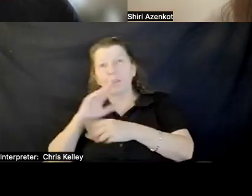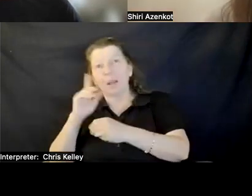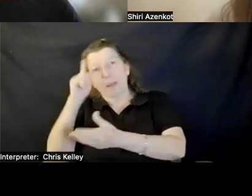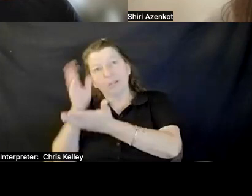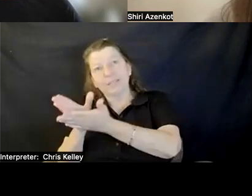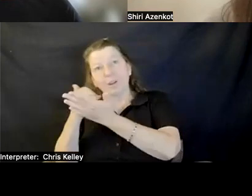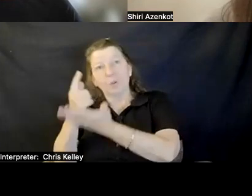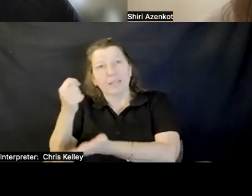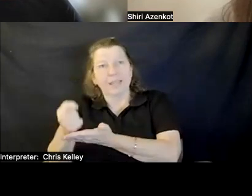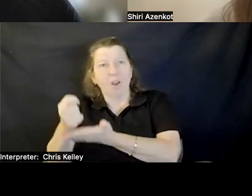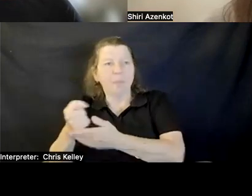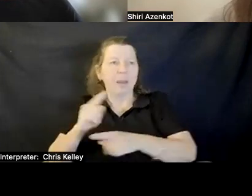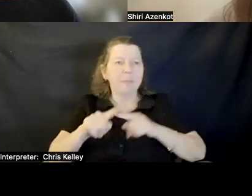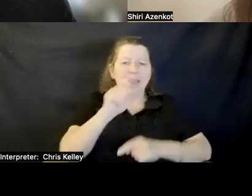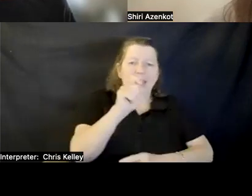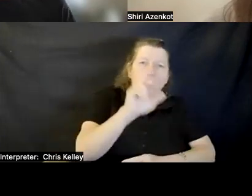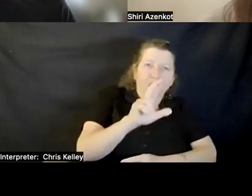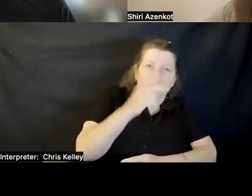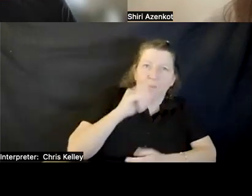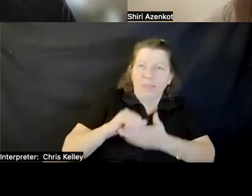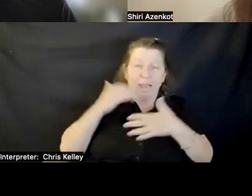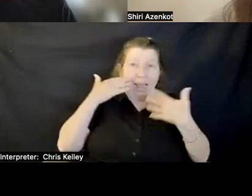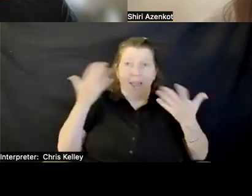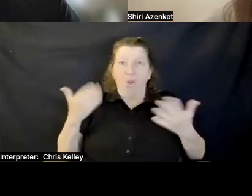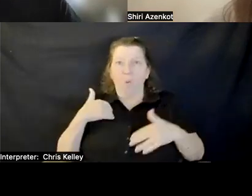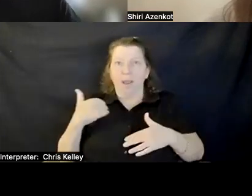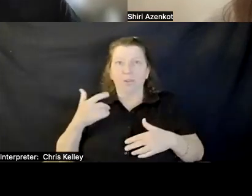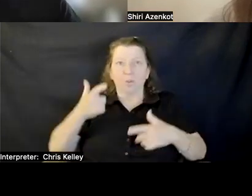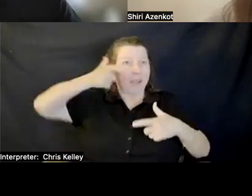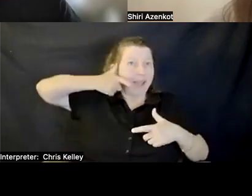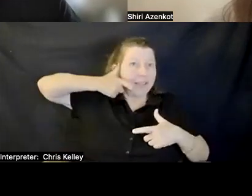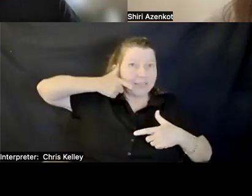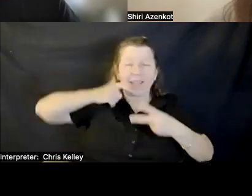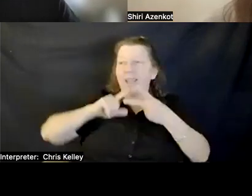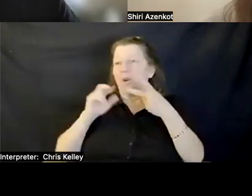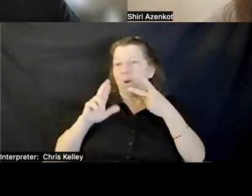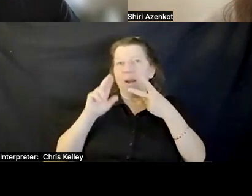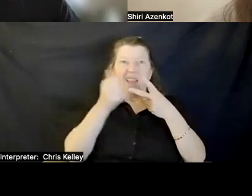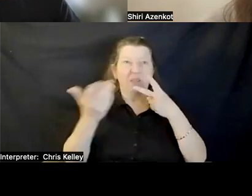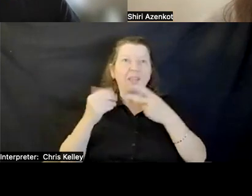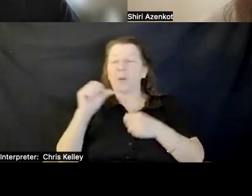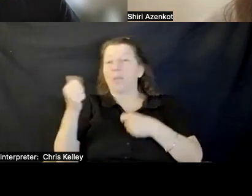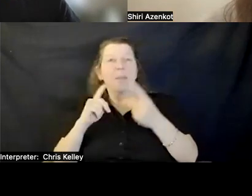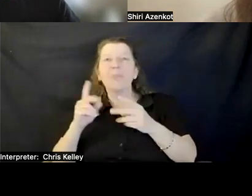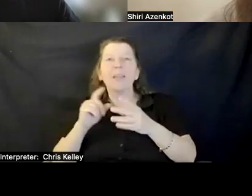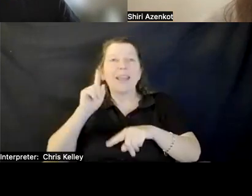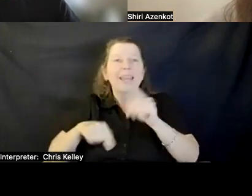what that looks like because I do not have the THEY WANT TO DO THESE THINGS BUT THEY